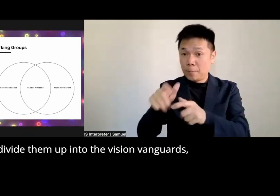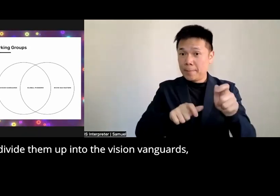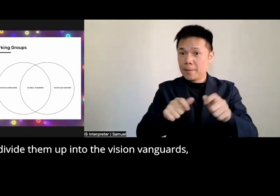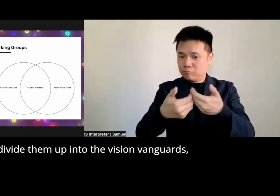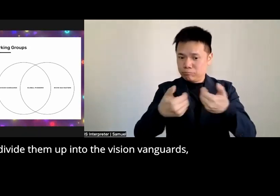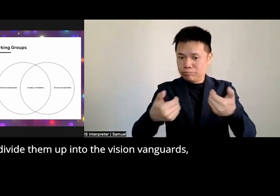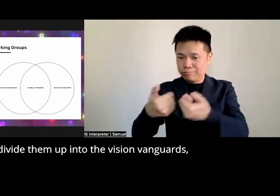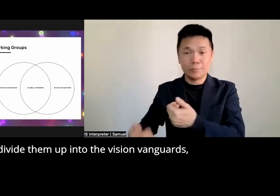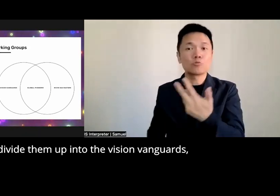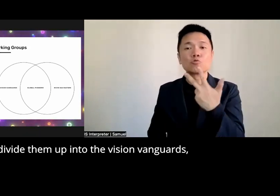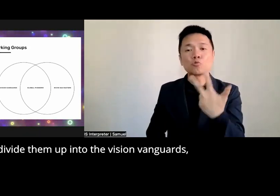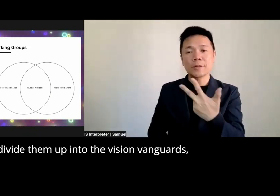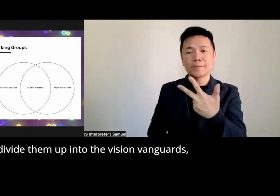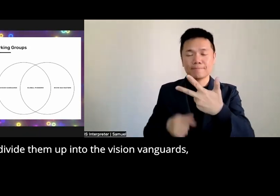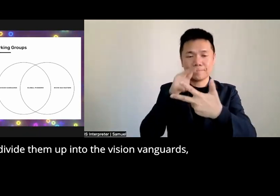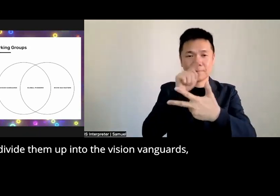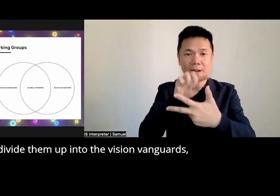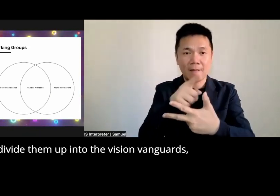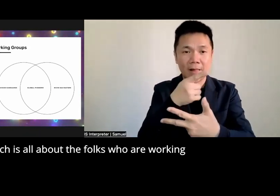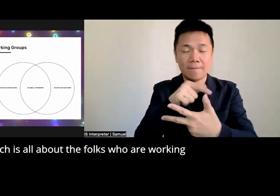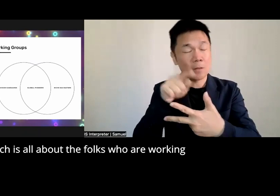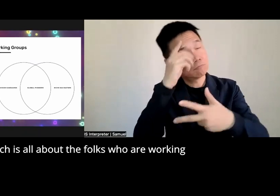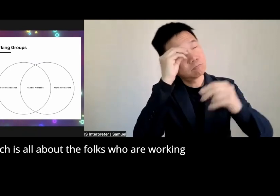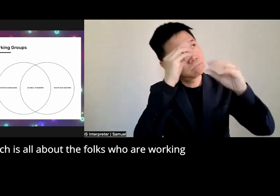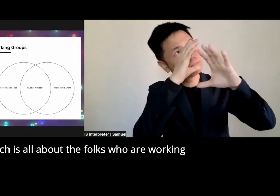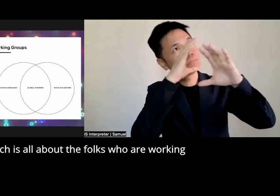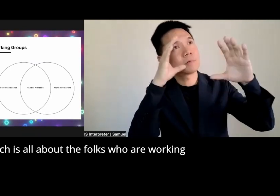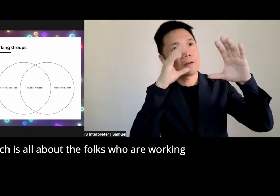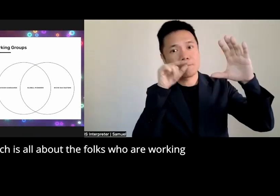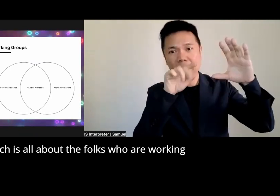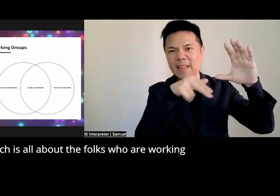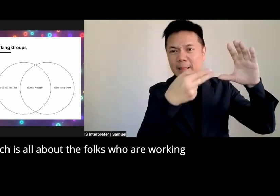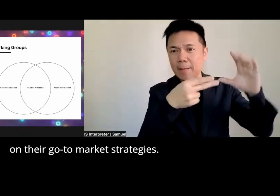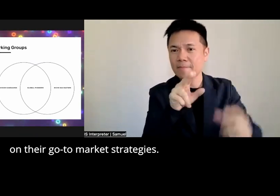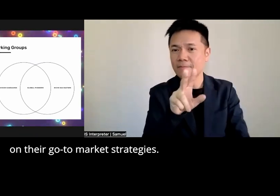divide them up into the vision vanguards which is all about the folks who are working on their